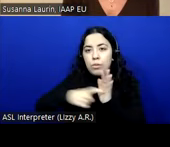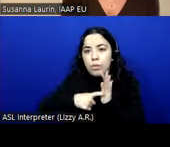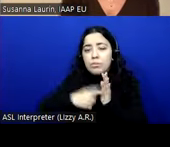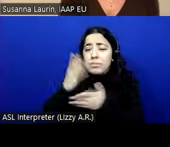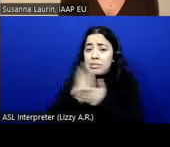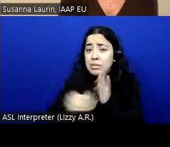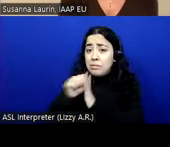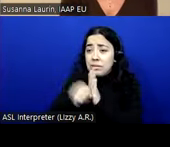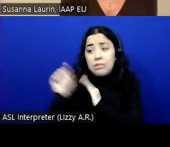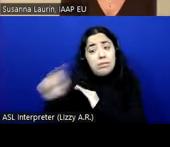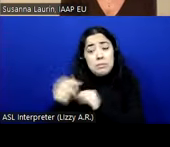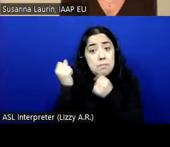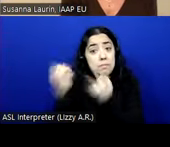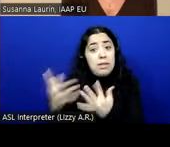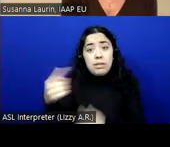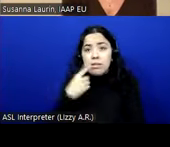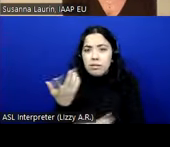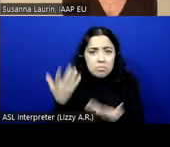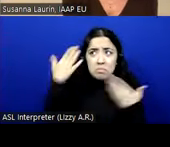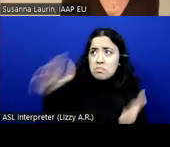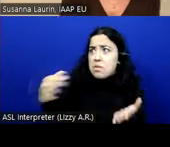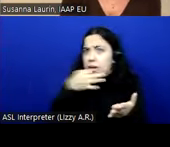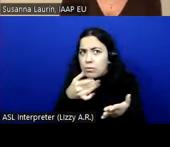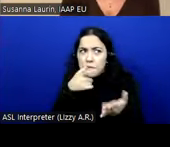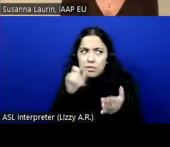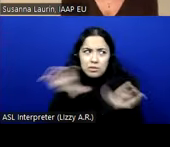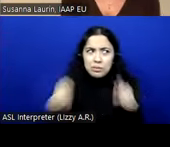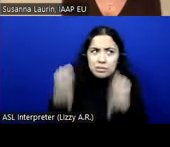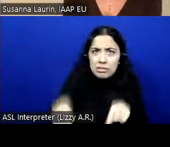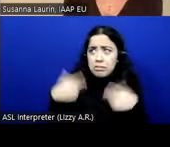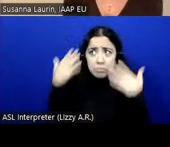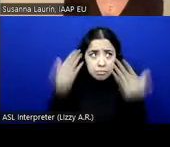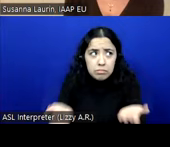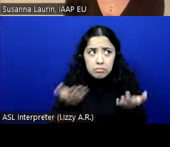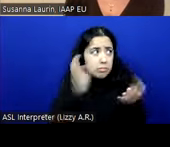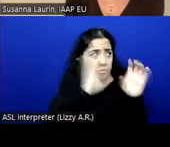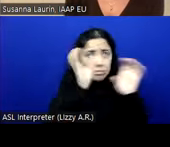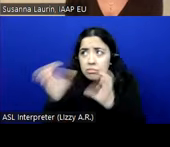they said they couldn't find experts who could do this. So they couldn't do it in the monitoring.